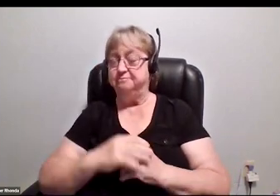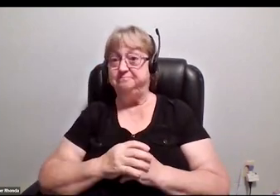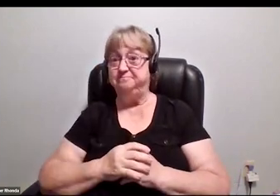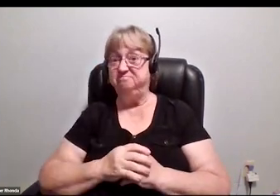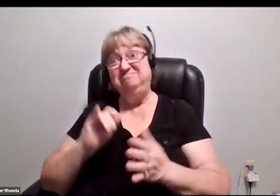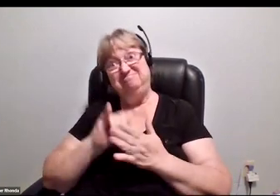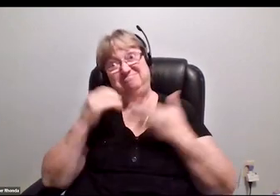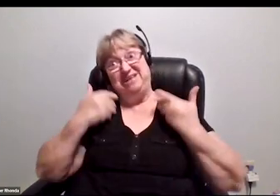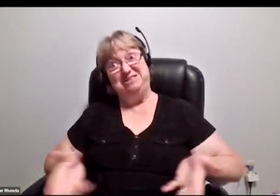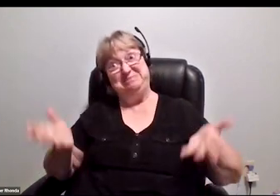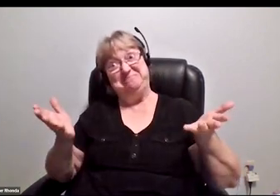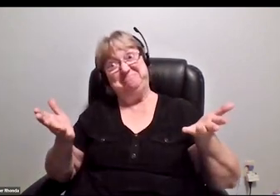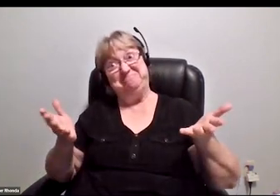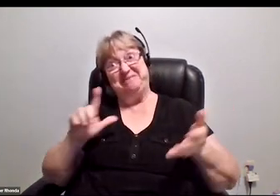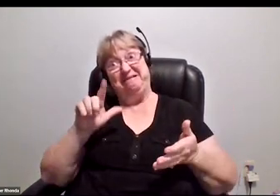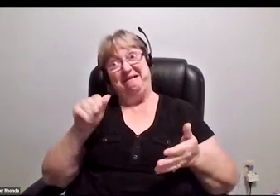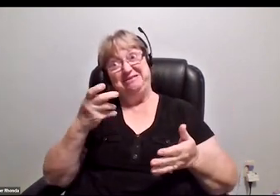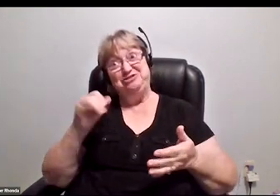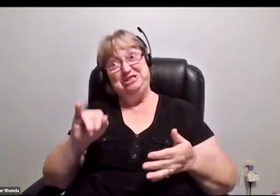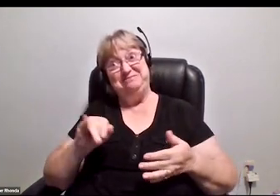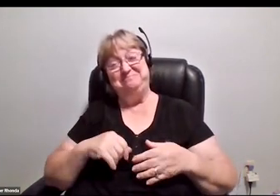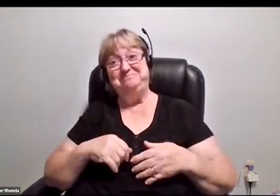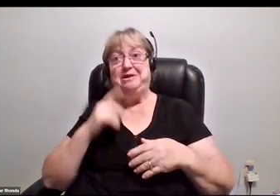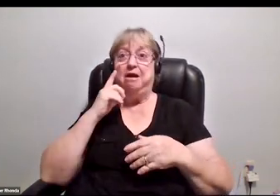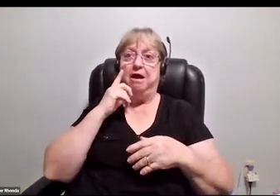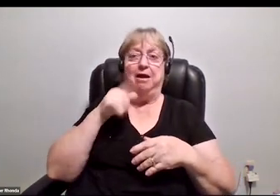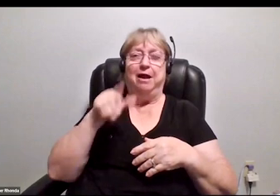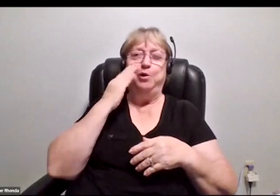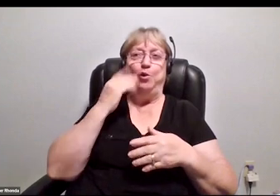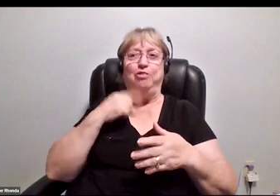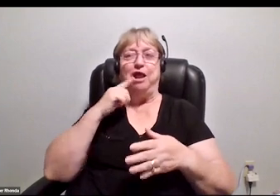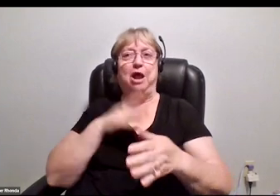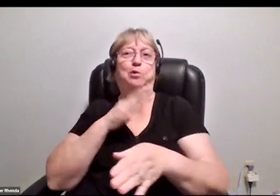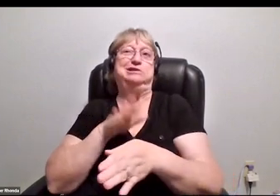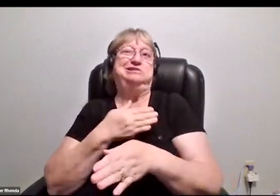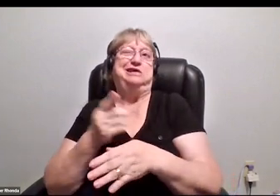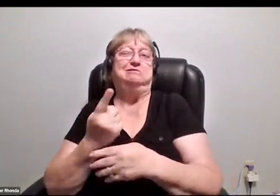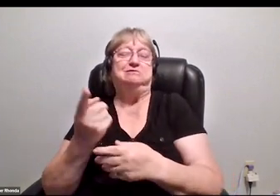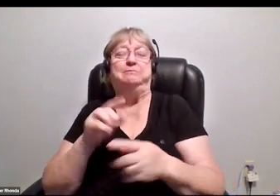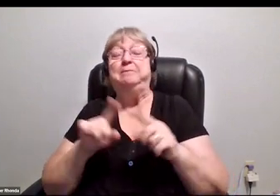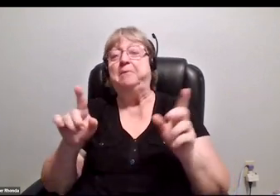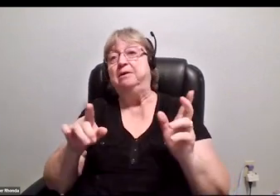That's me, folks. Lachi, I know y'all thought I was probably going to sing or something, but you know what?